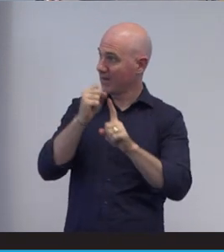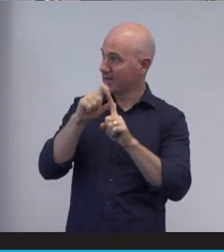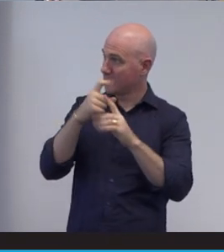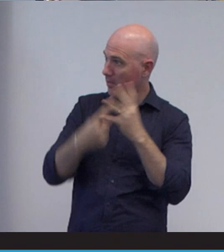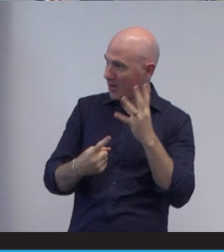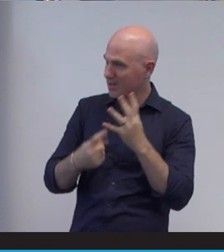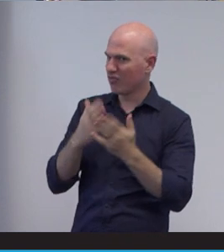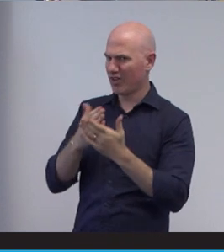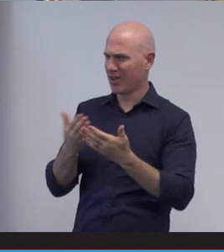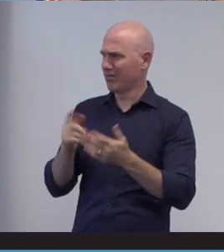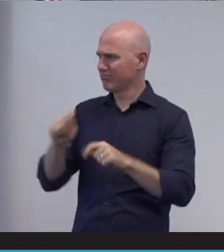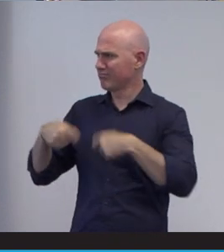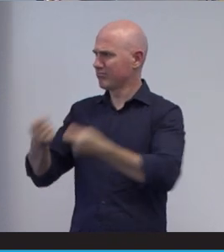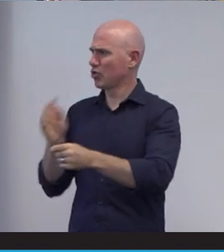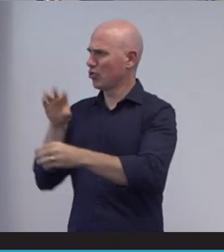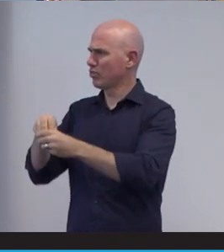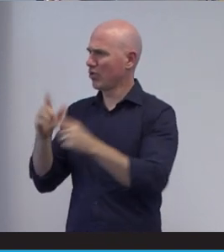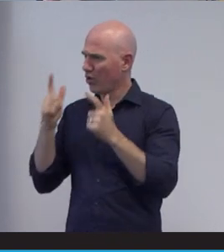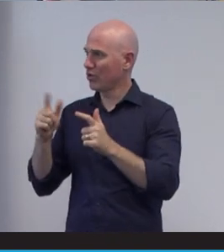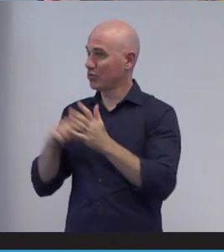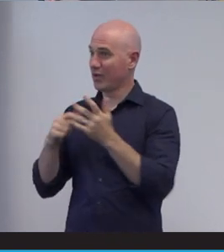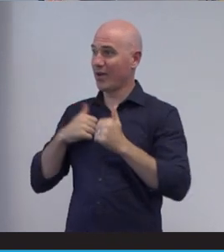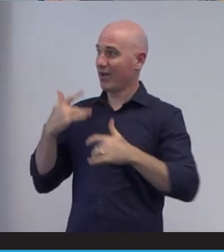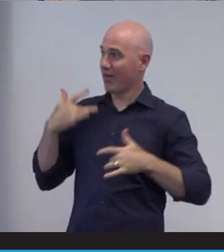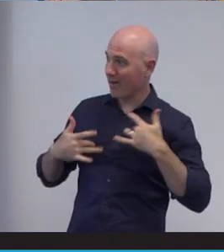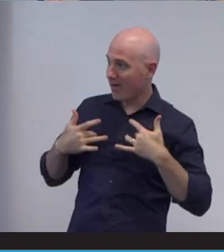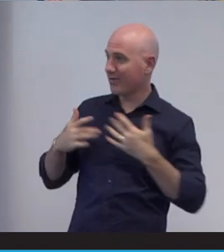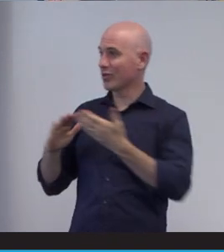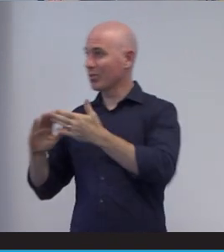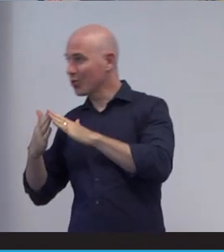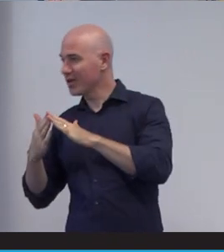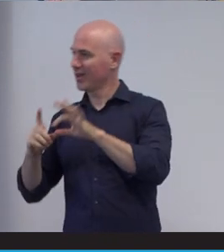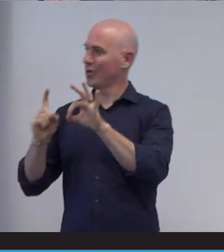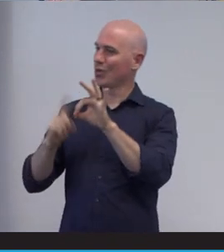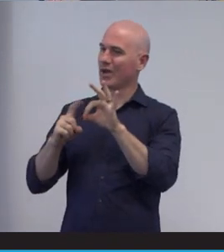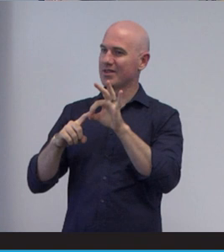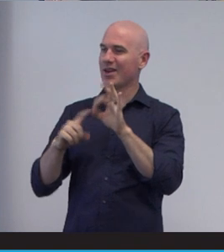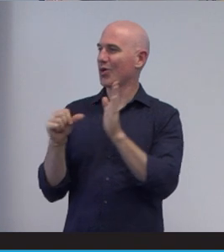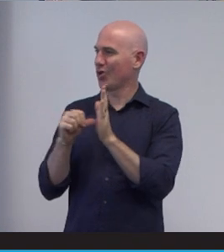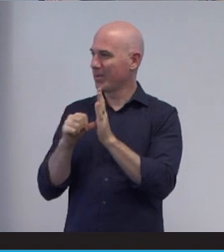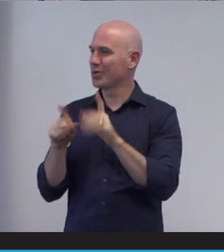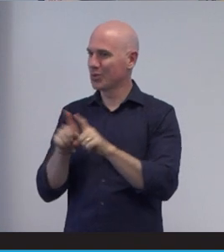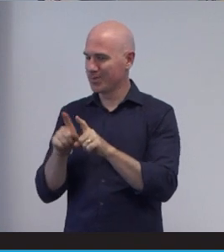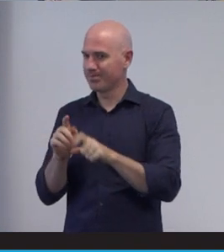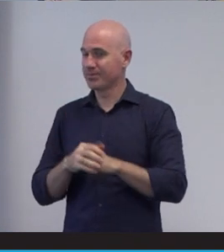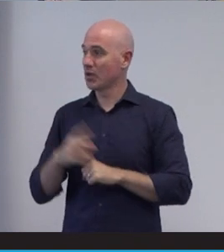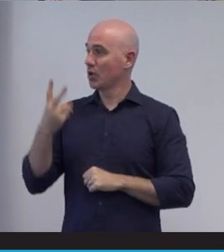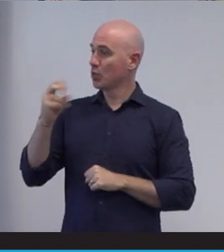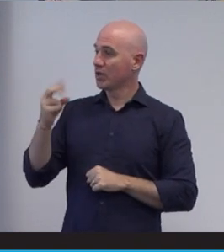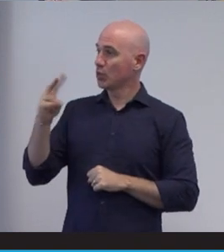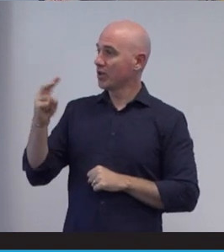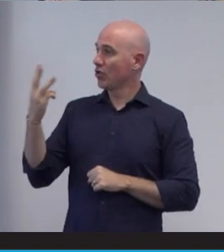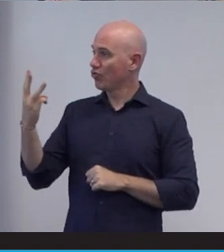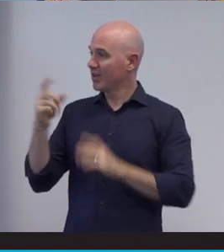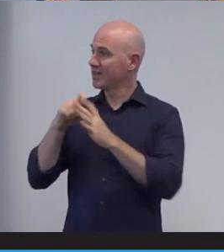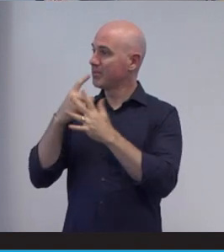our workplaces and communities and to Queensland's economy. The 2023 Disability Action Week theme is